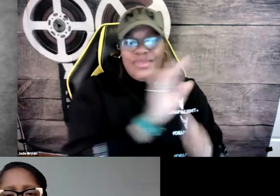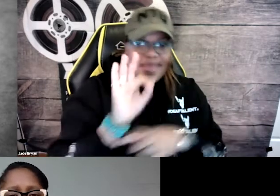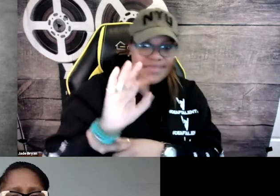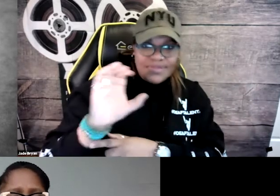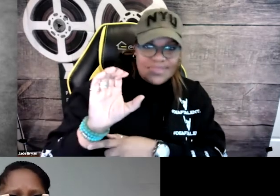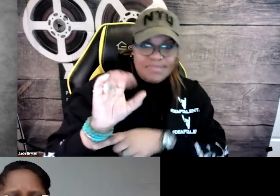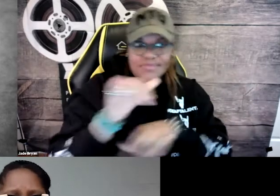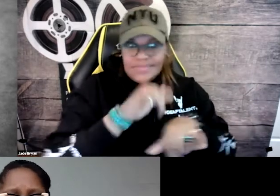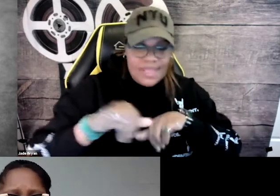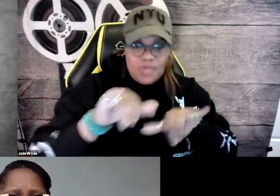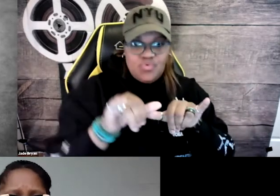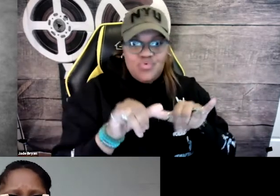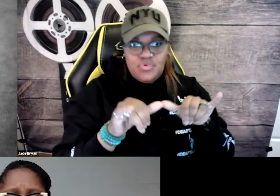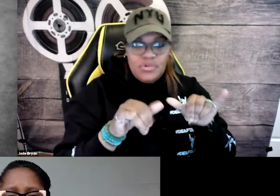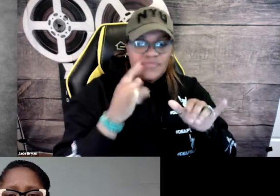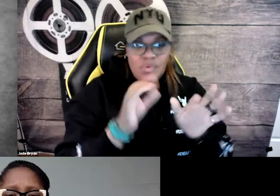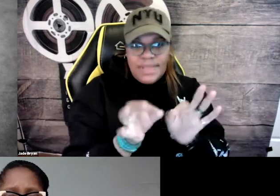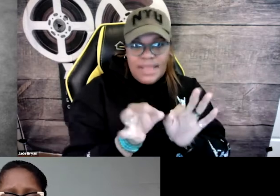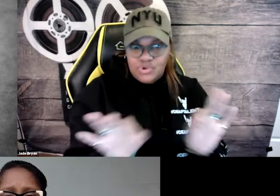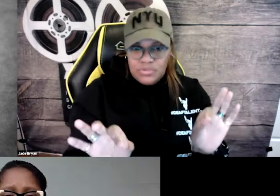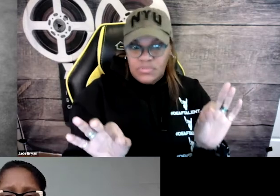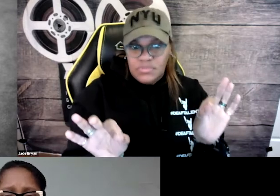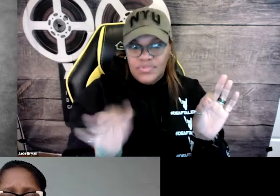And at the end, the FCC standard is such